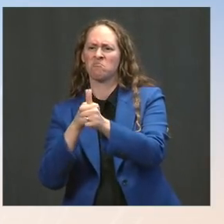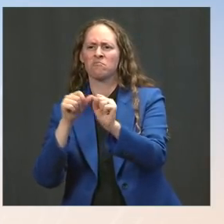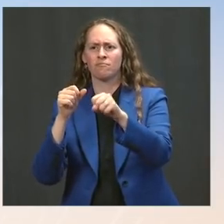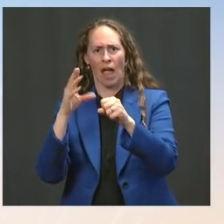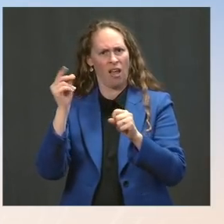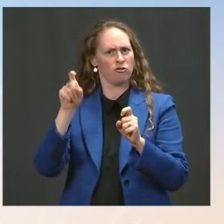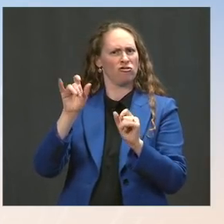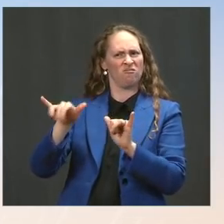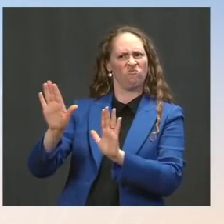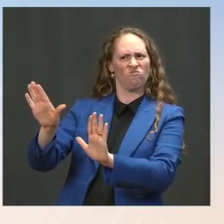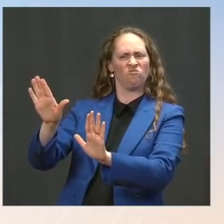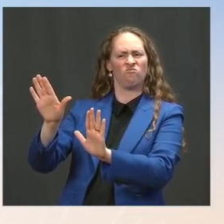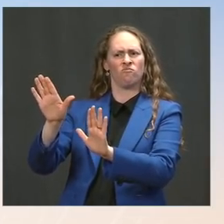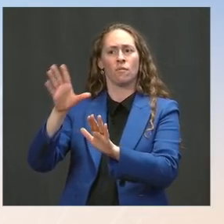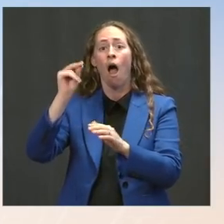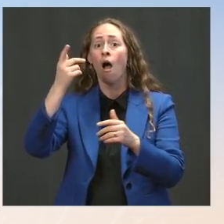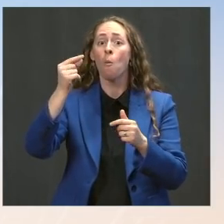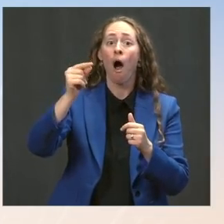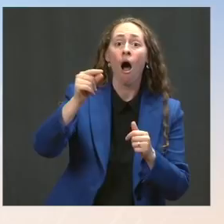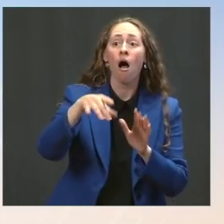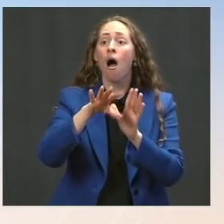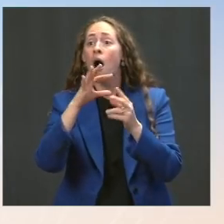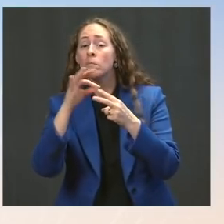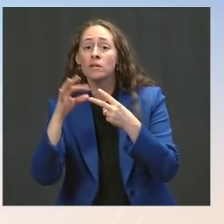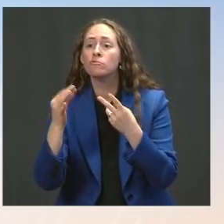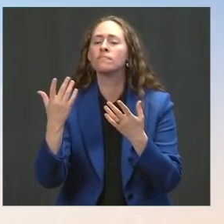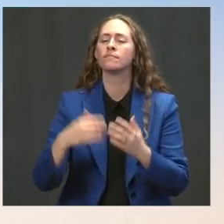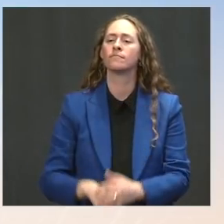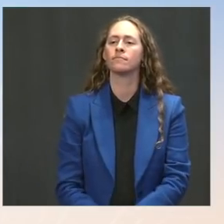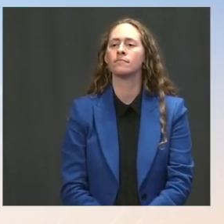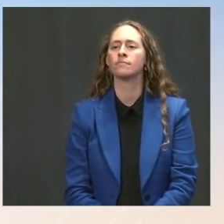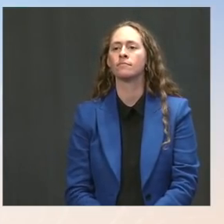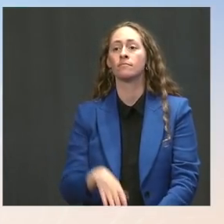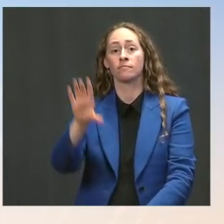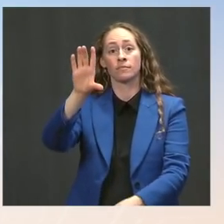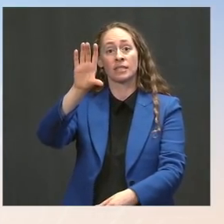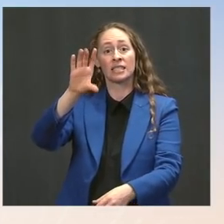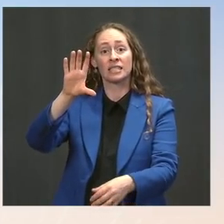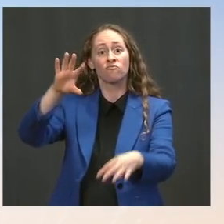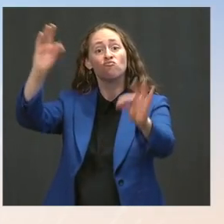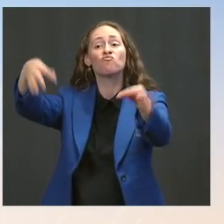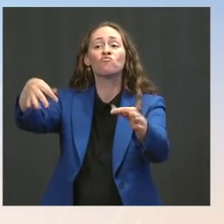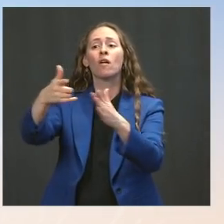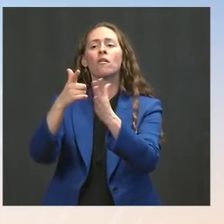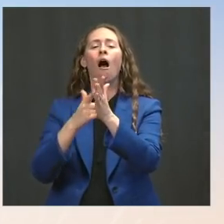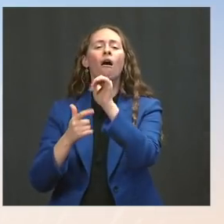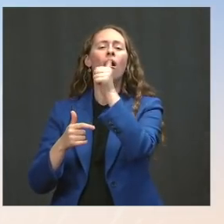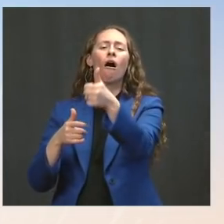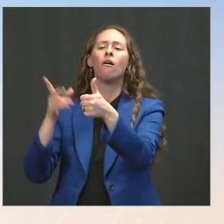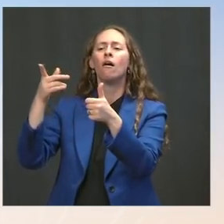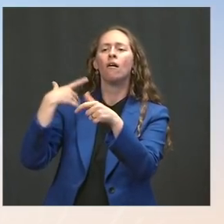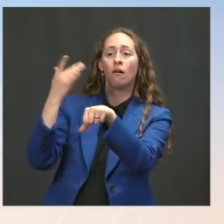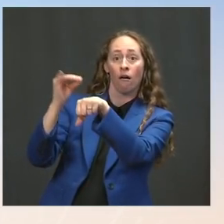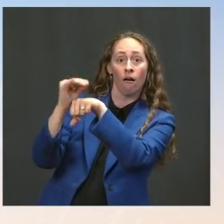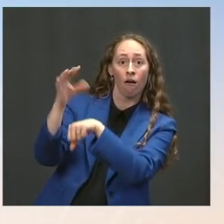They are -- they do not make laws. It is the guidance currently that if you are not vaccinated, you should wear a mask. It is the guidance currently